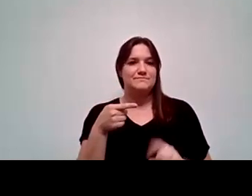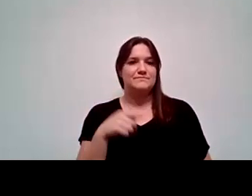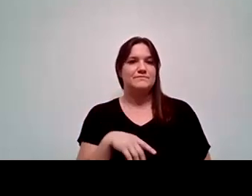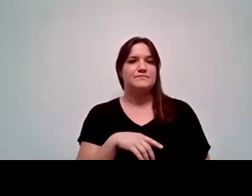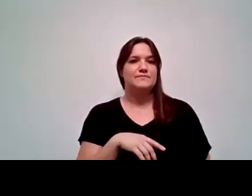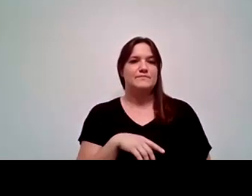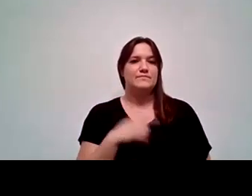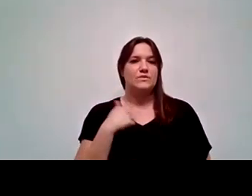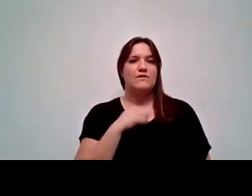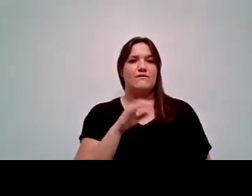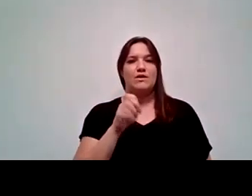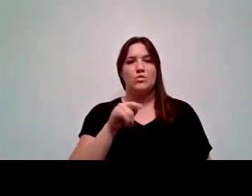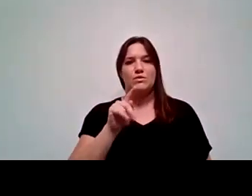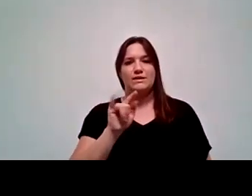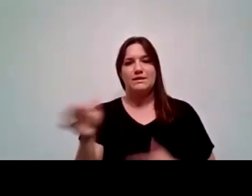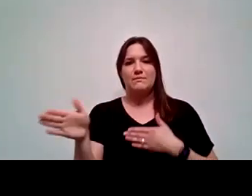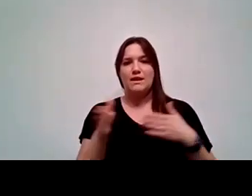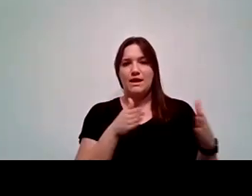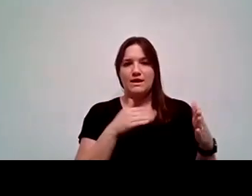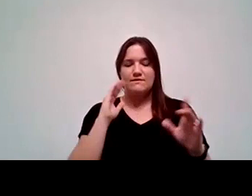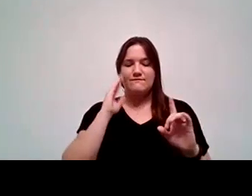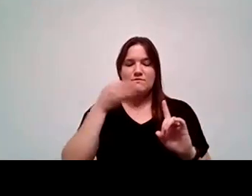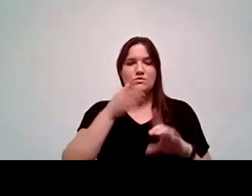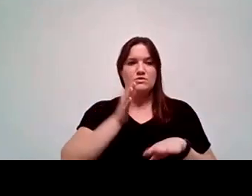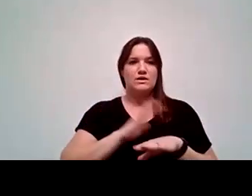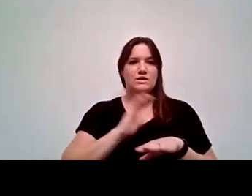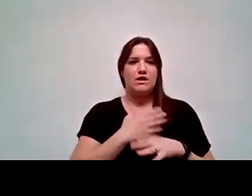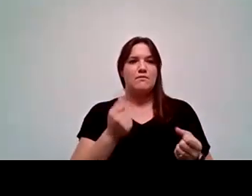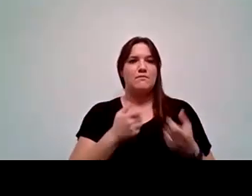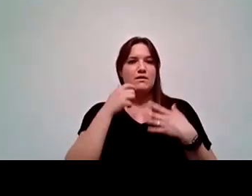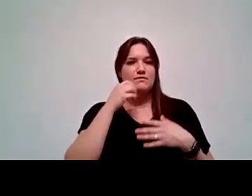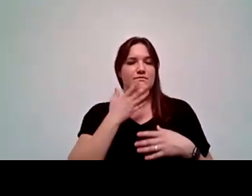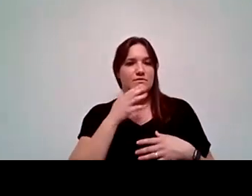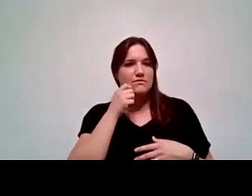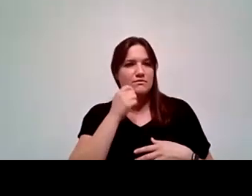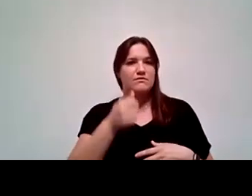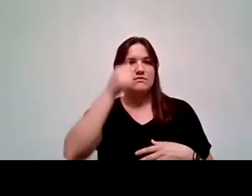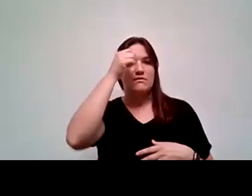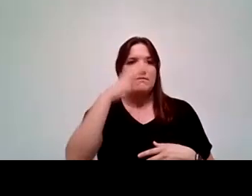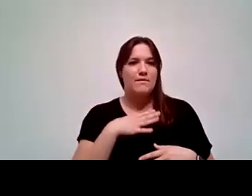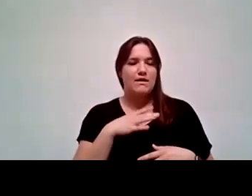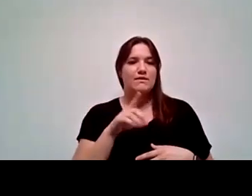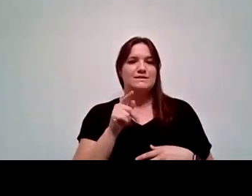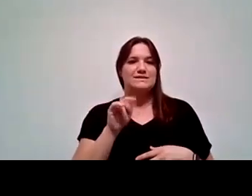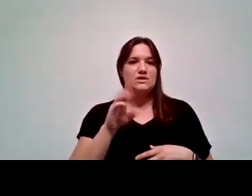We have an equity plan, for example, that really focuses on our men of color, you know, and Latino males are one of the one of the main focuses that we have